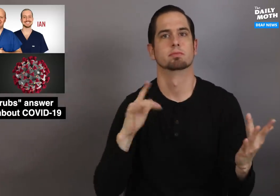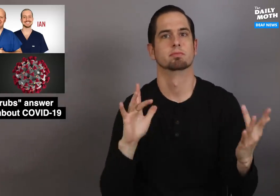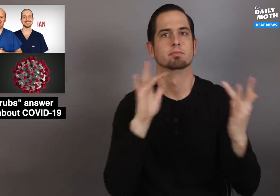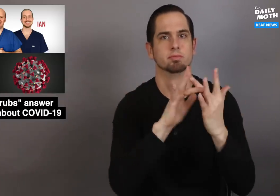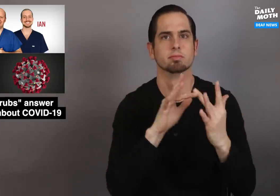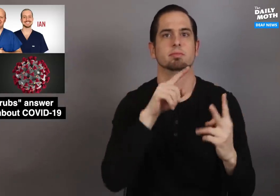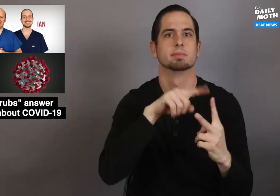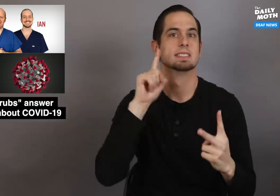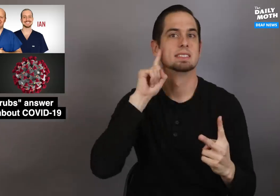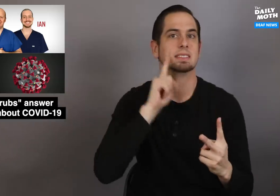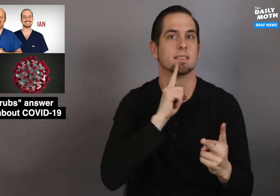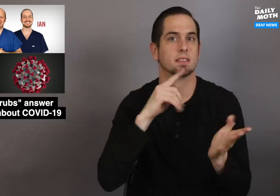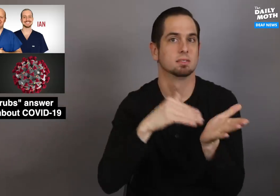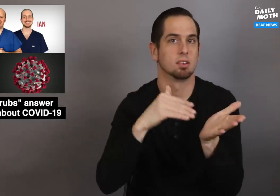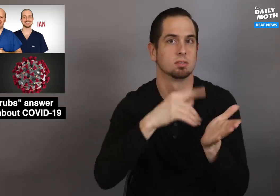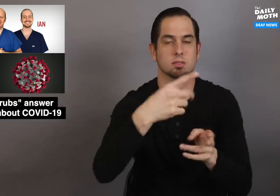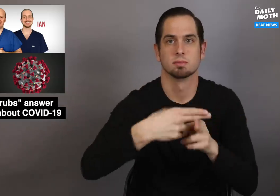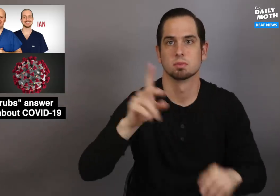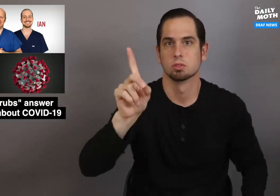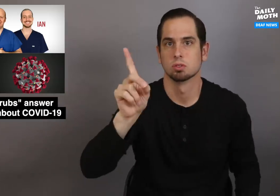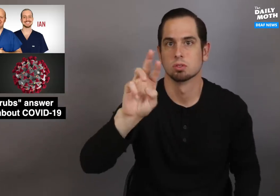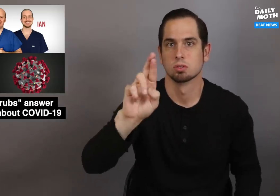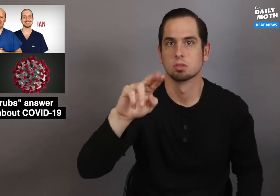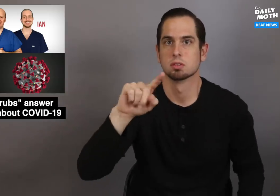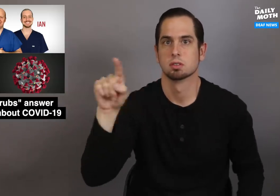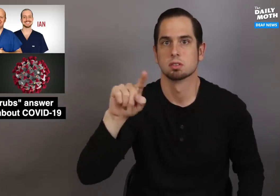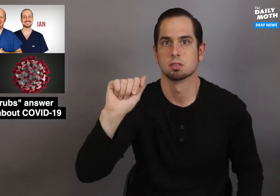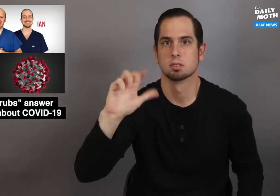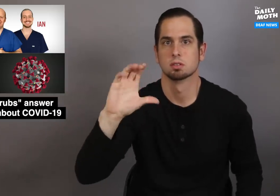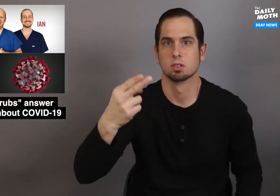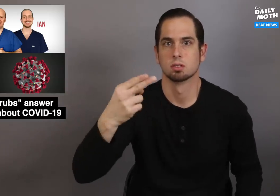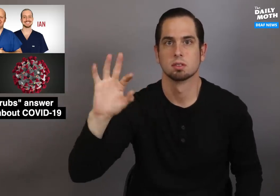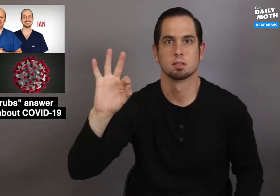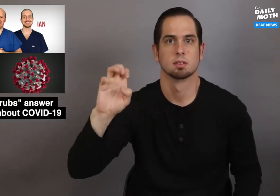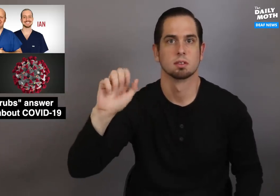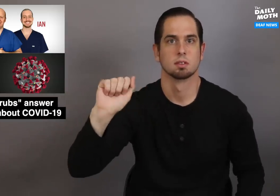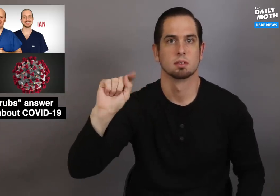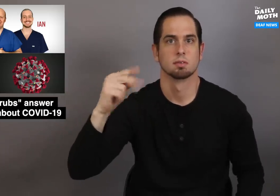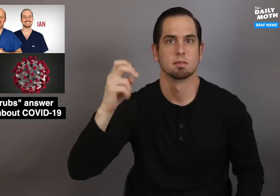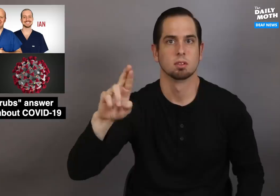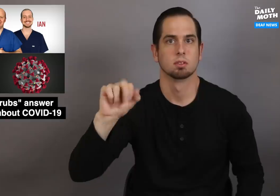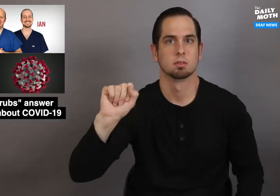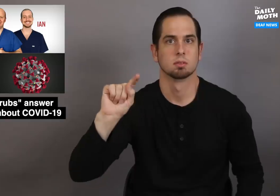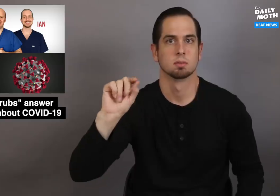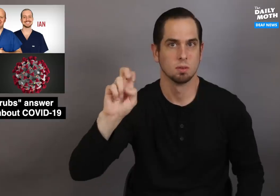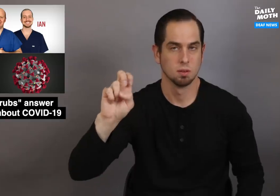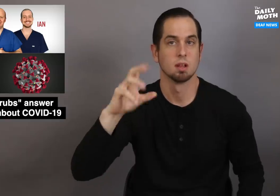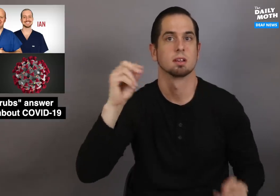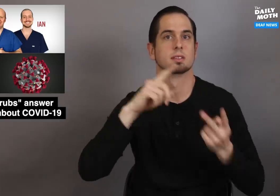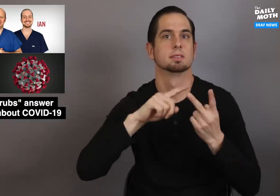I reached out to deaf doctor Dr. Zach Featherstone and